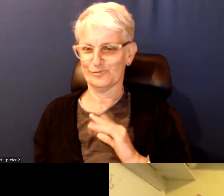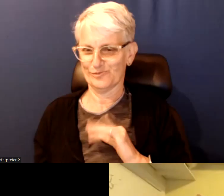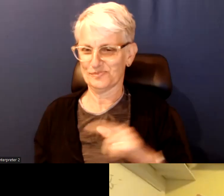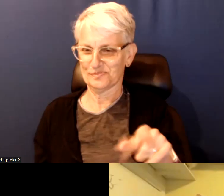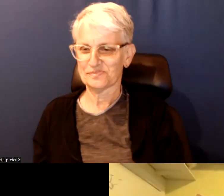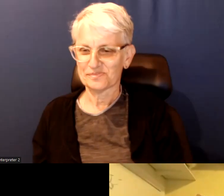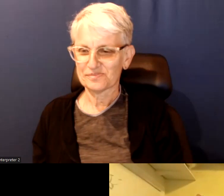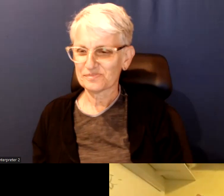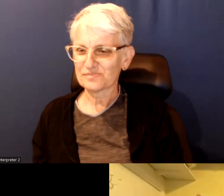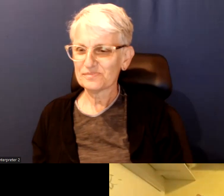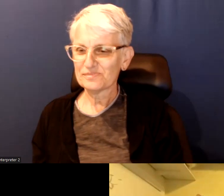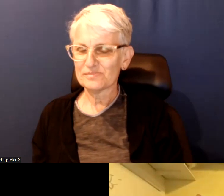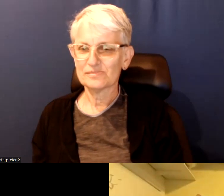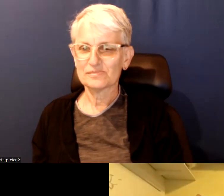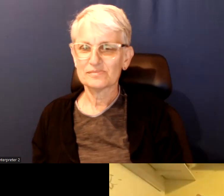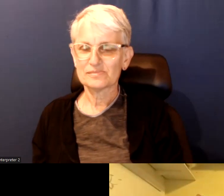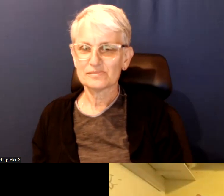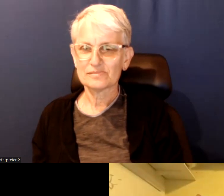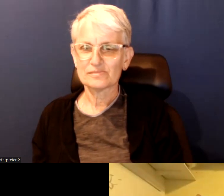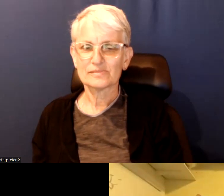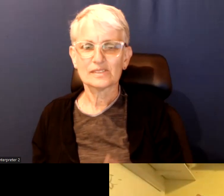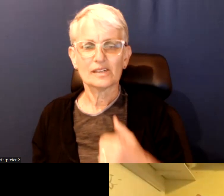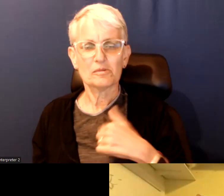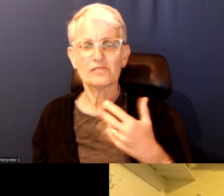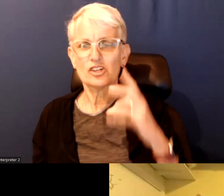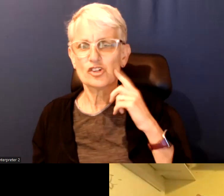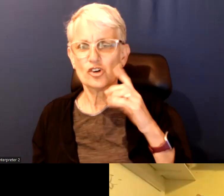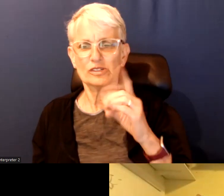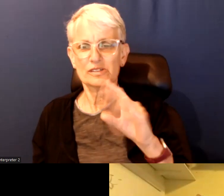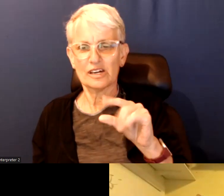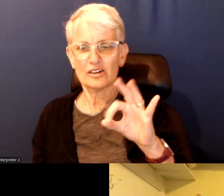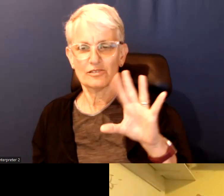I have heard of Doug Ford being referred to as the Emperor of Toronto.